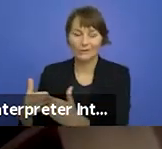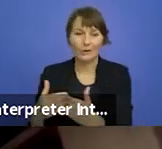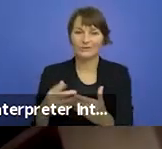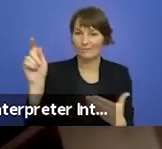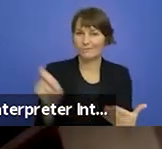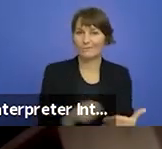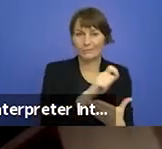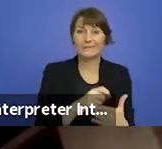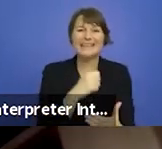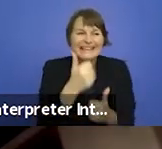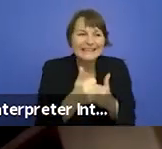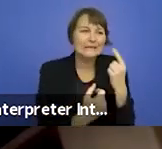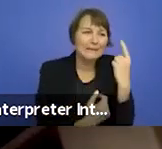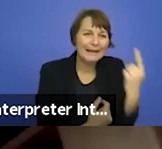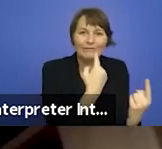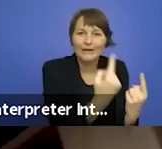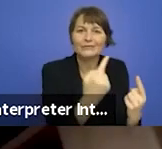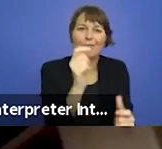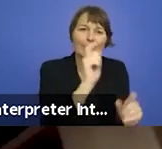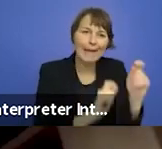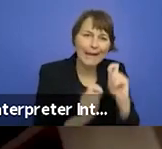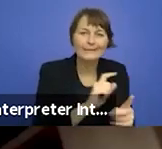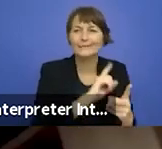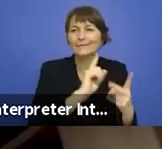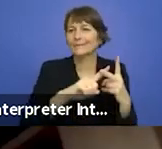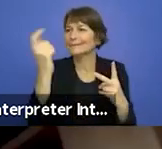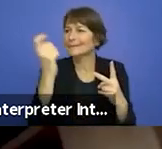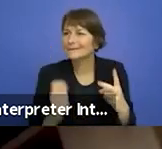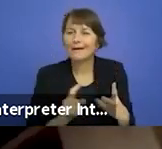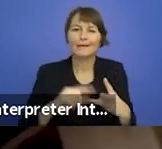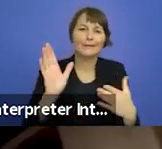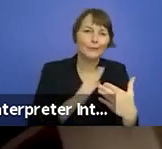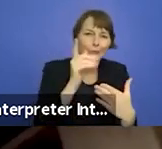every actor, director, designer ,choreographer , musician lost our jobs overnight.